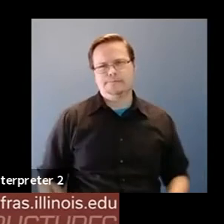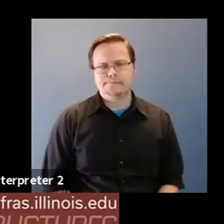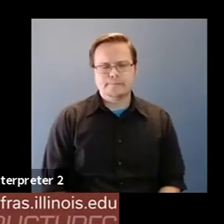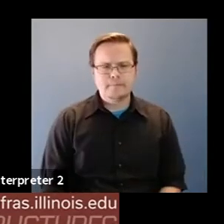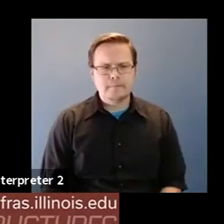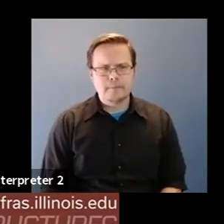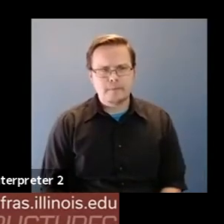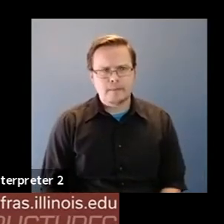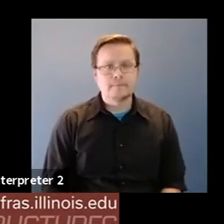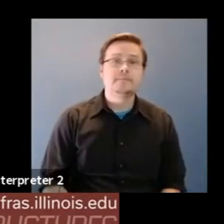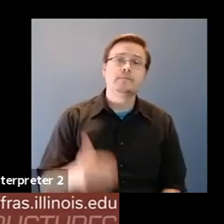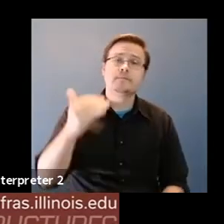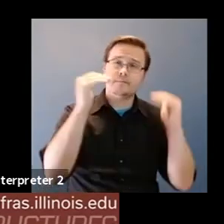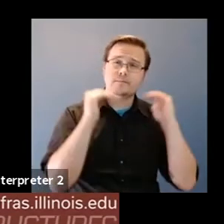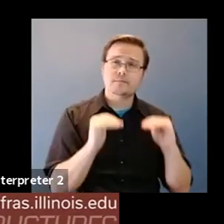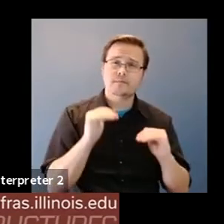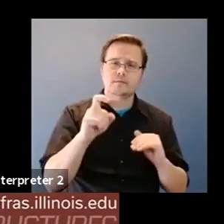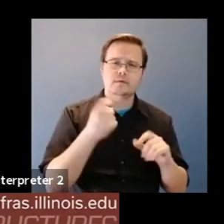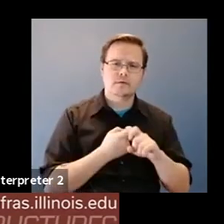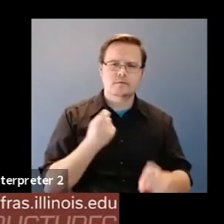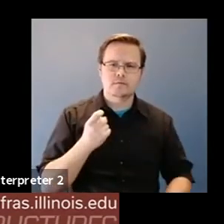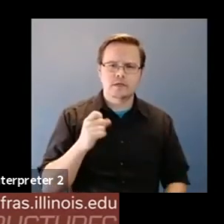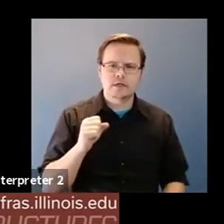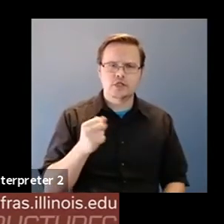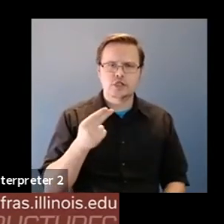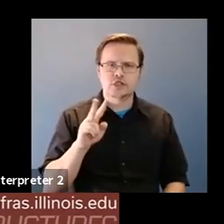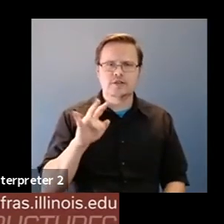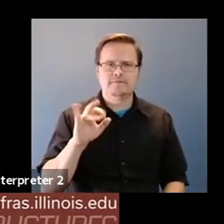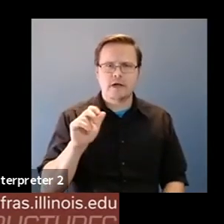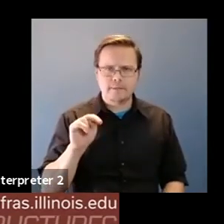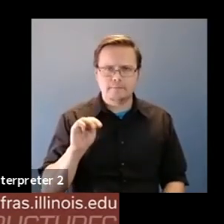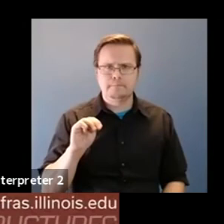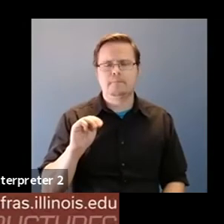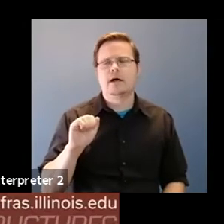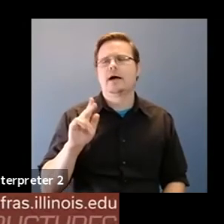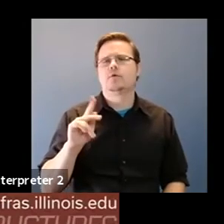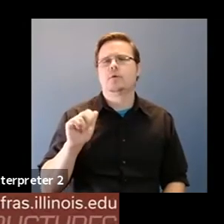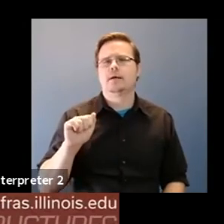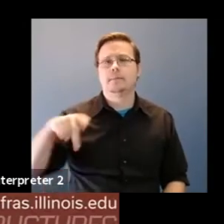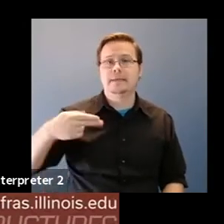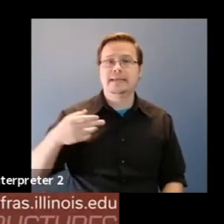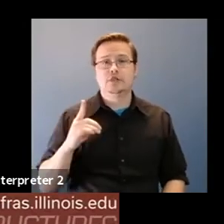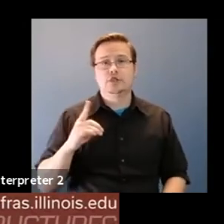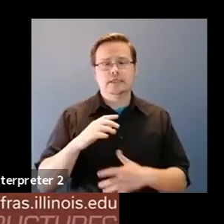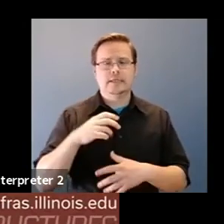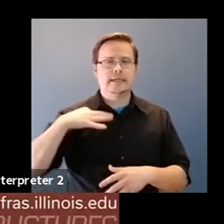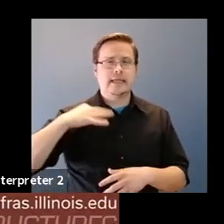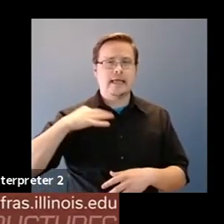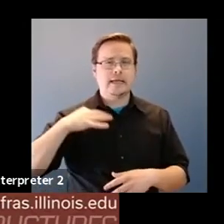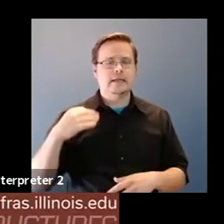Anita Chan: Our next question comes from shift from agarwal a PhD candidate and visualization research at the University of duesberg Essen Germany.